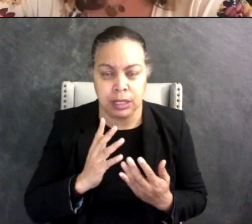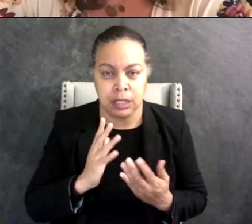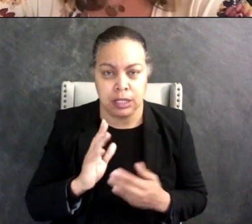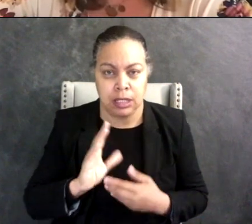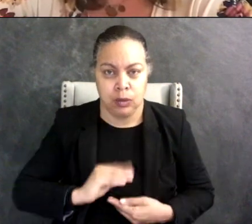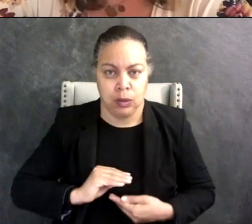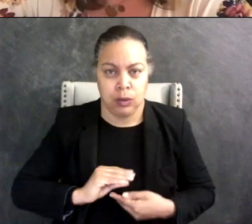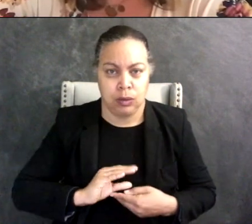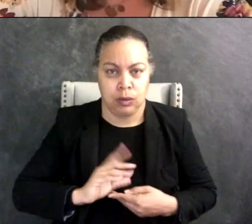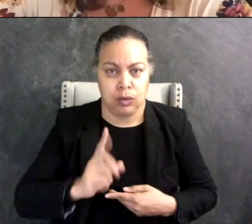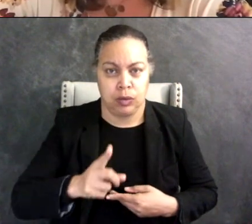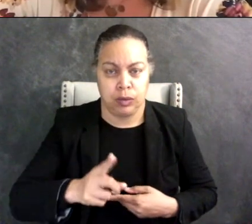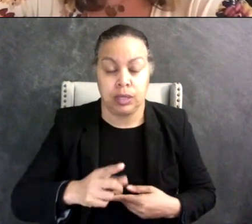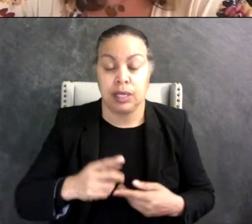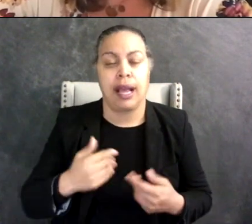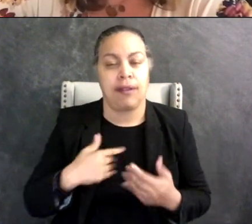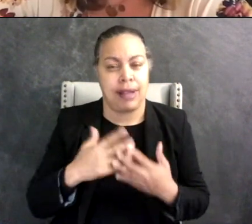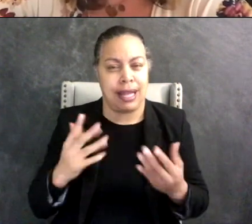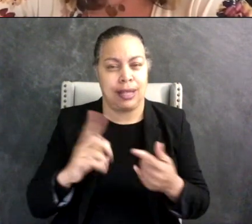I have a lot to say about this myself but Lei, why don't you start?